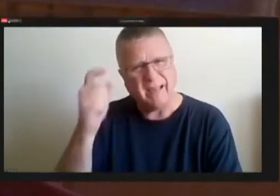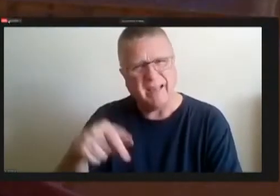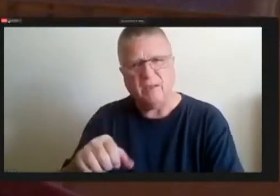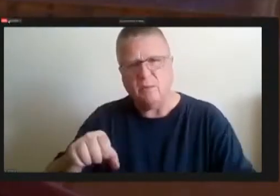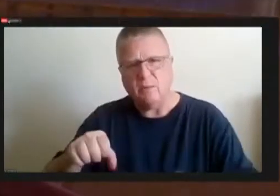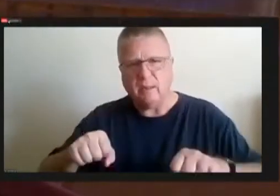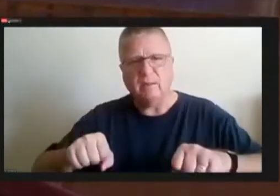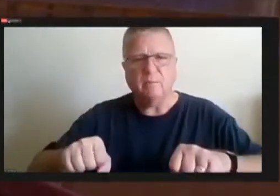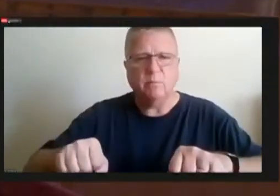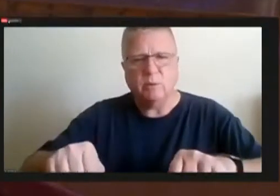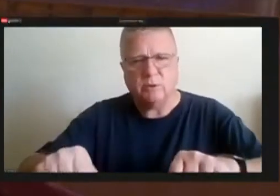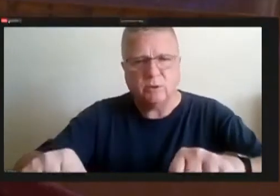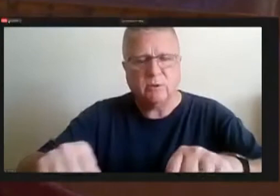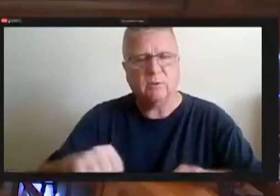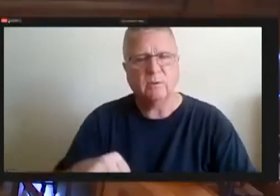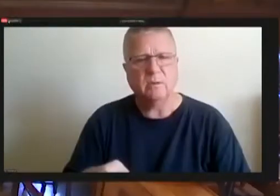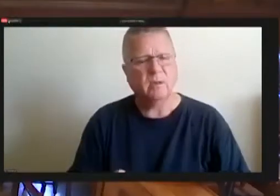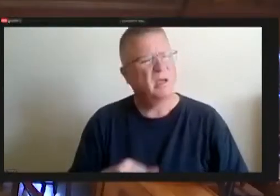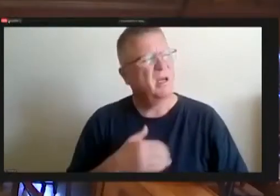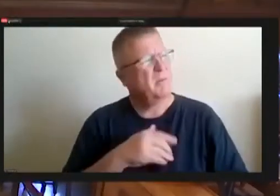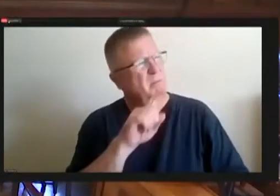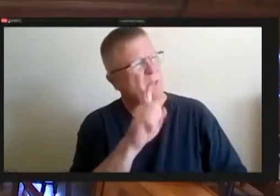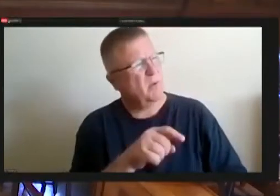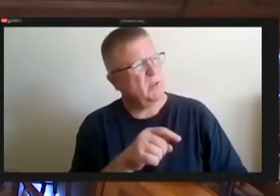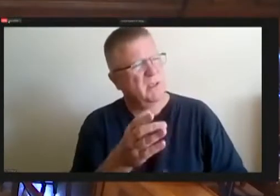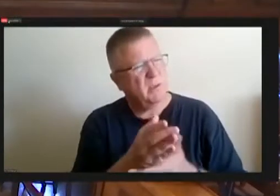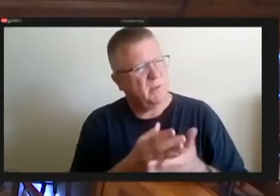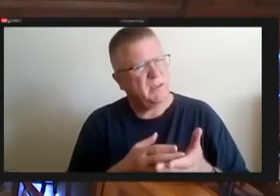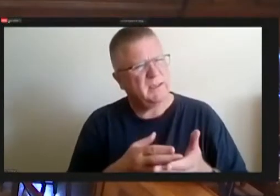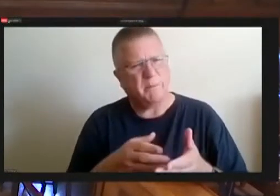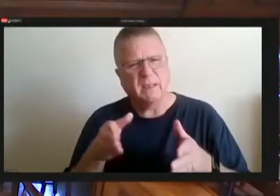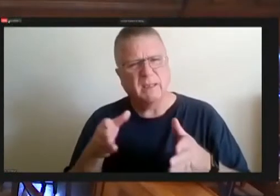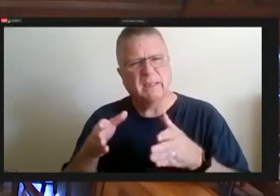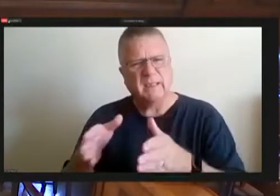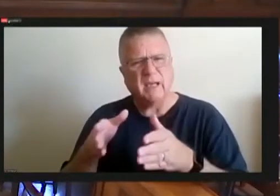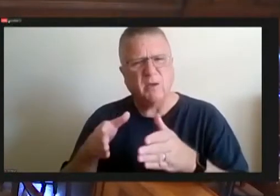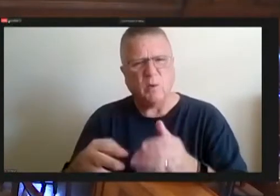Here's some sidewalks on bridges that have not been getting treated I don't know if the